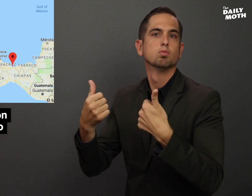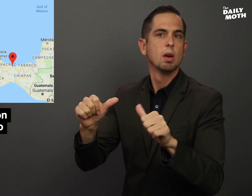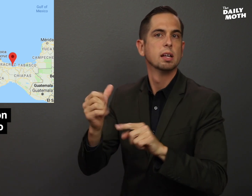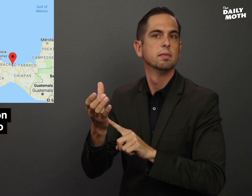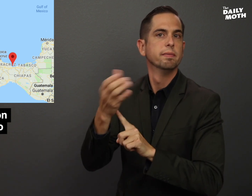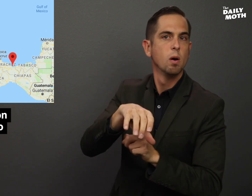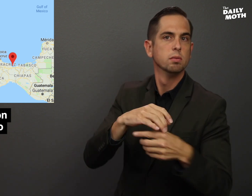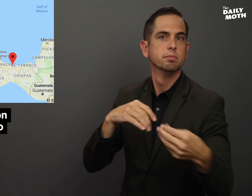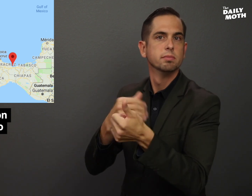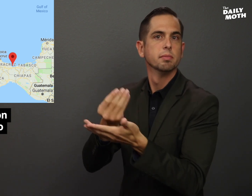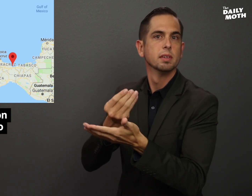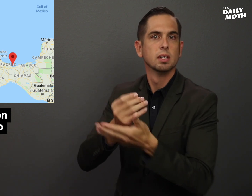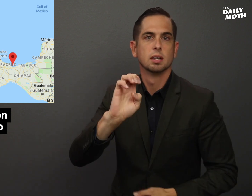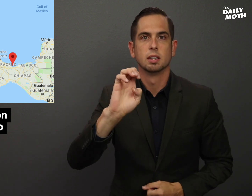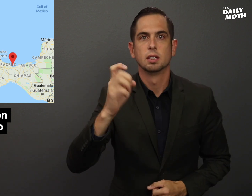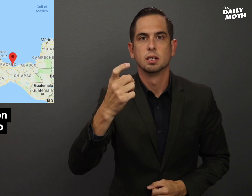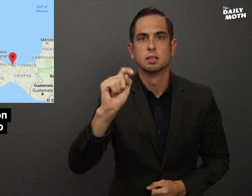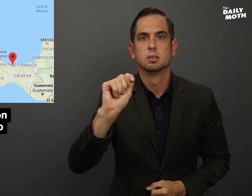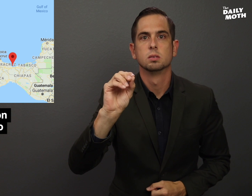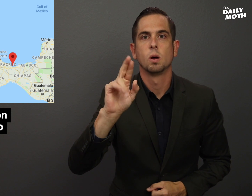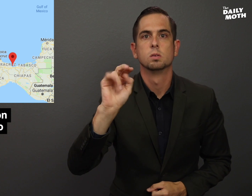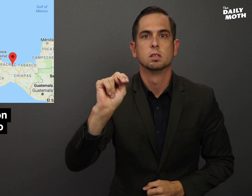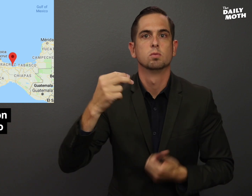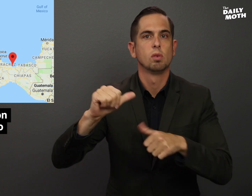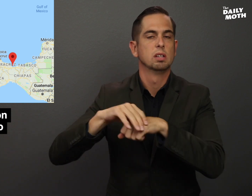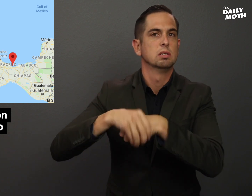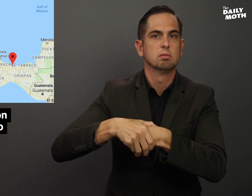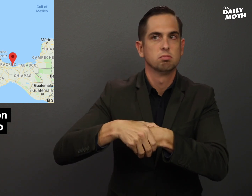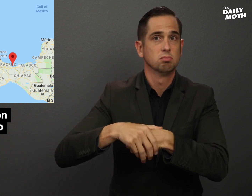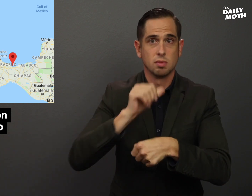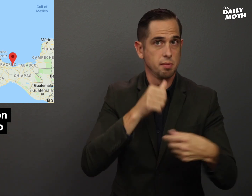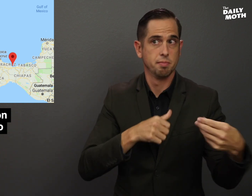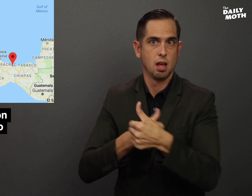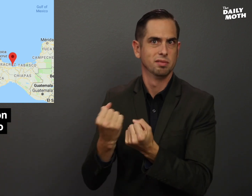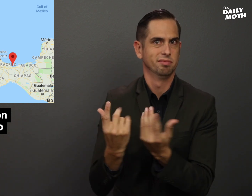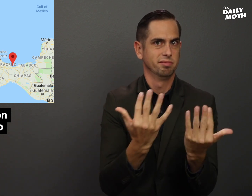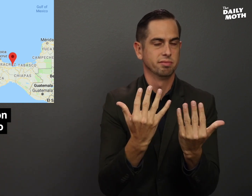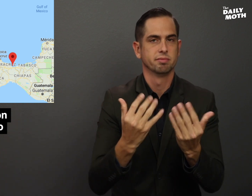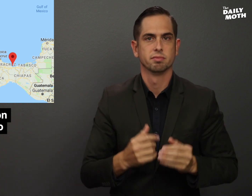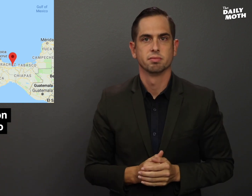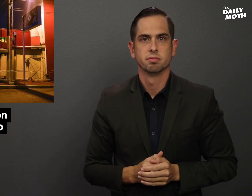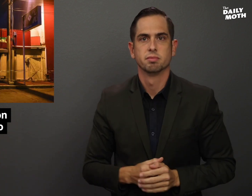in an extortion attempt.